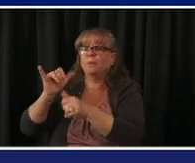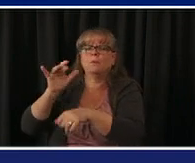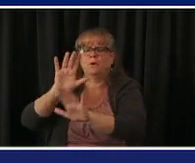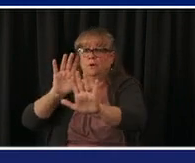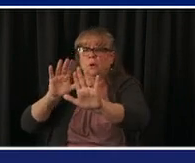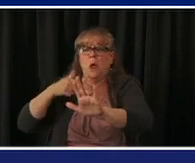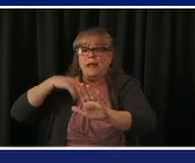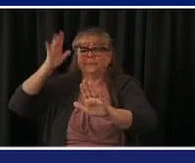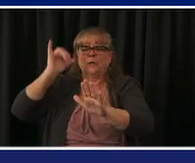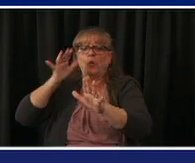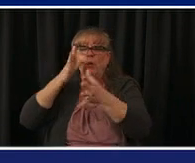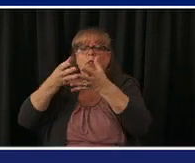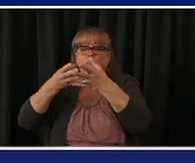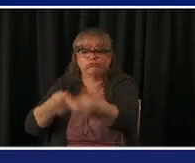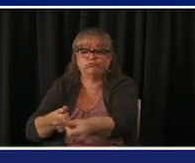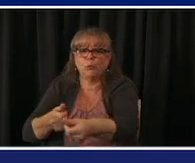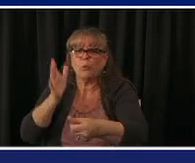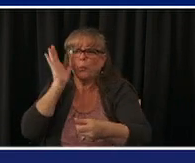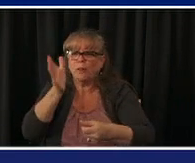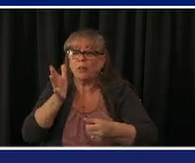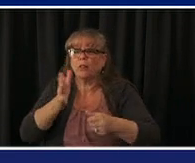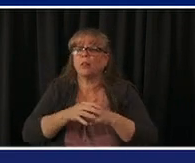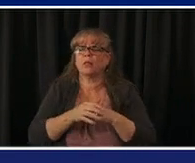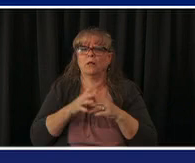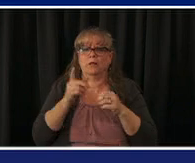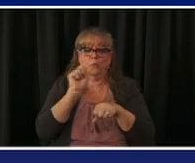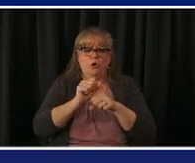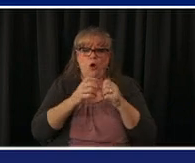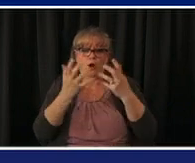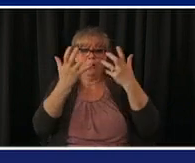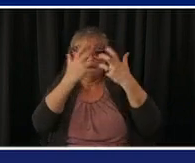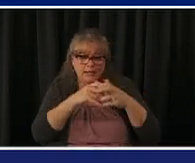they get resolved operationally and one of the reasons we're confident expanding